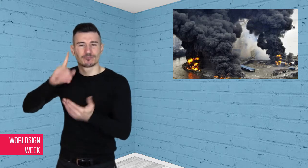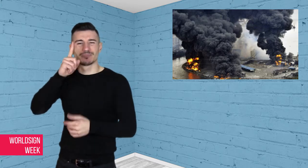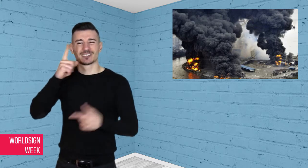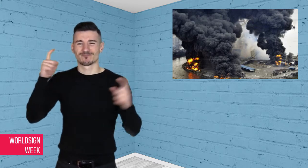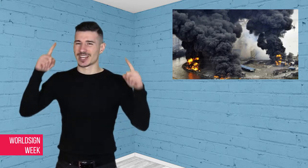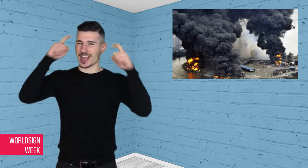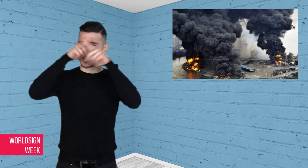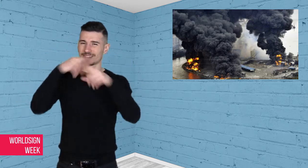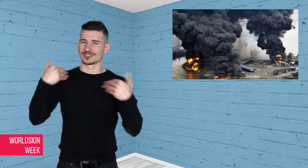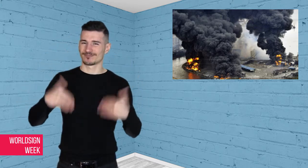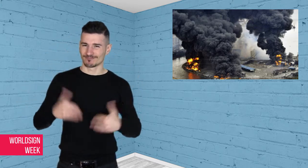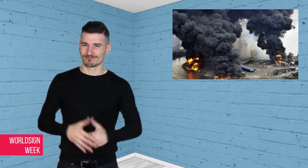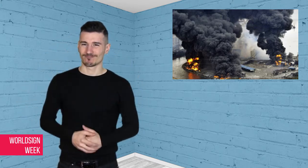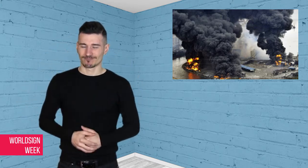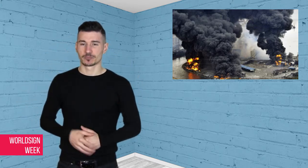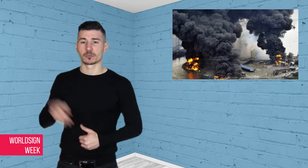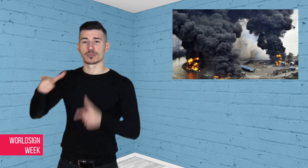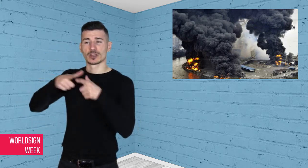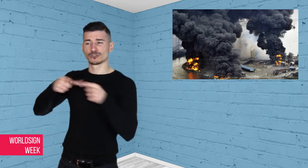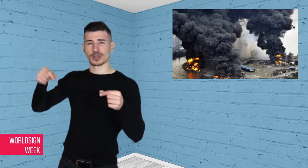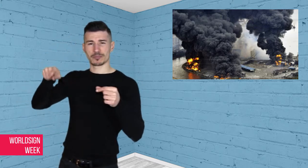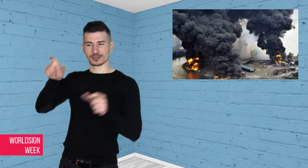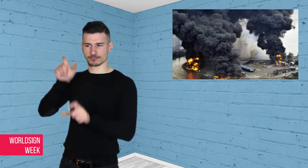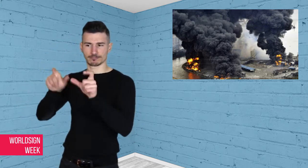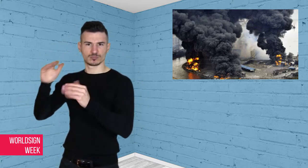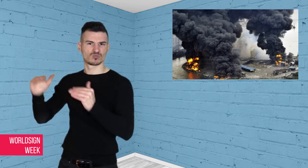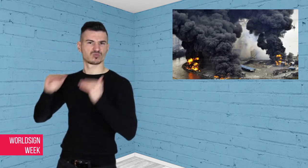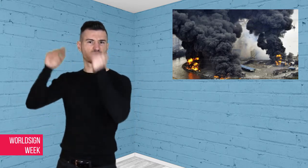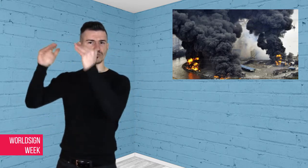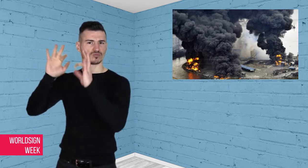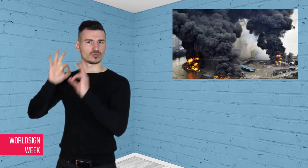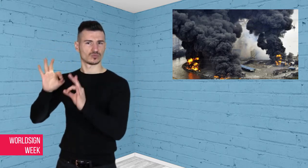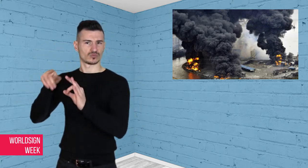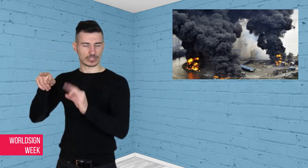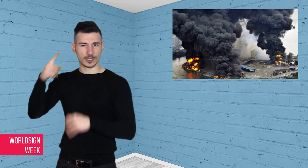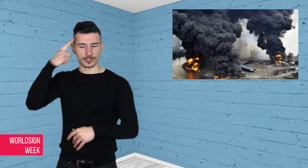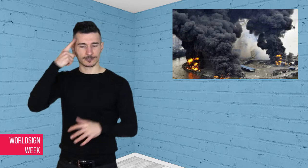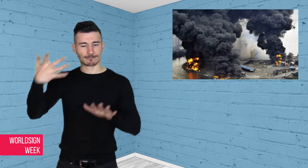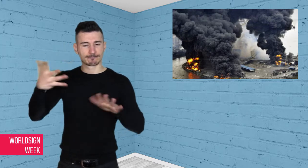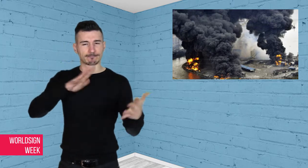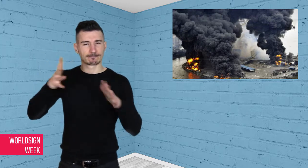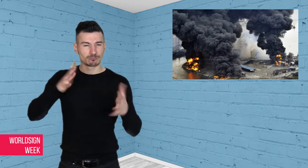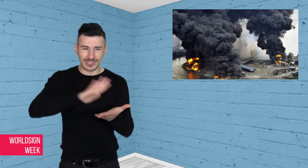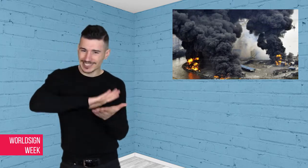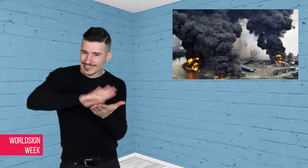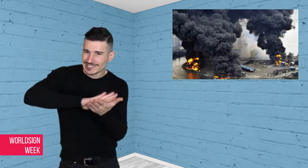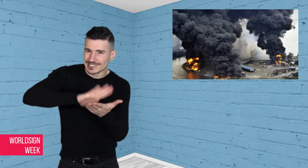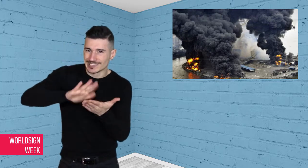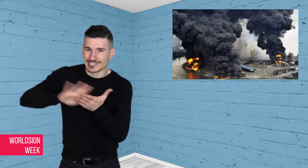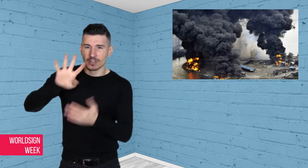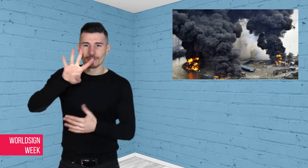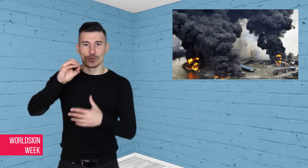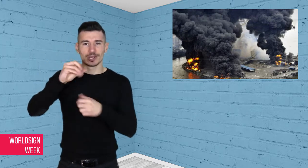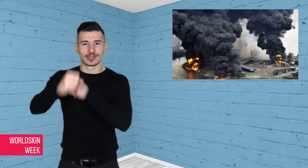materials, which continues to this day, the challenges remain. Japanese